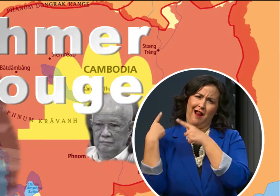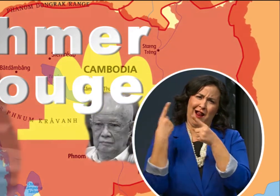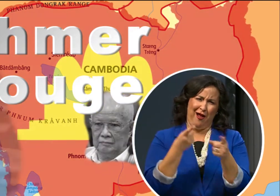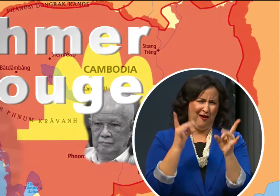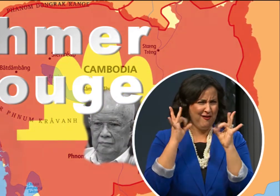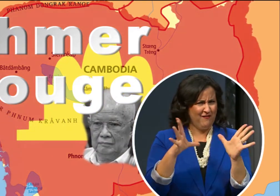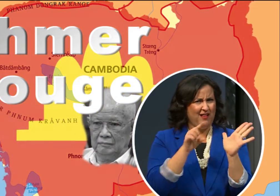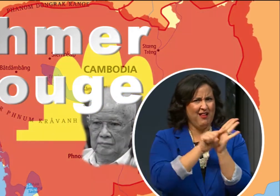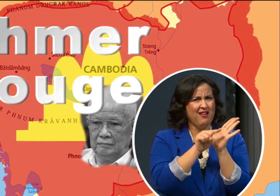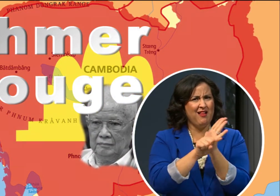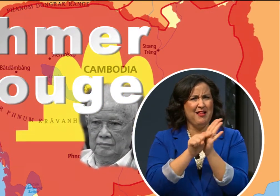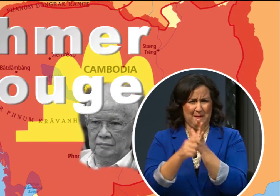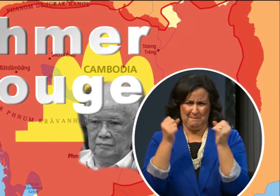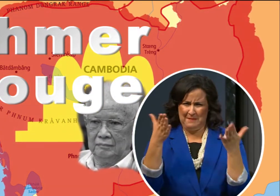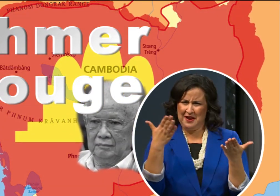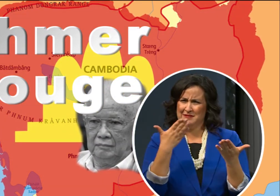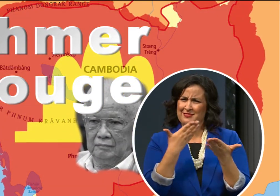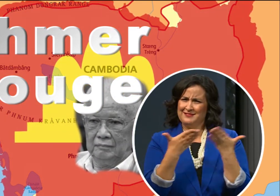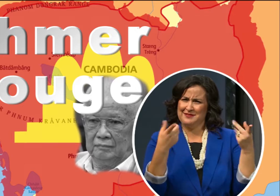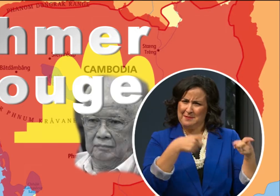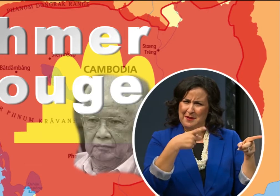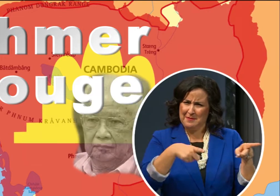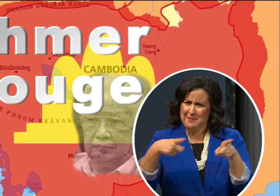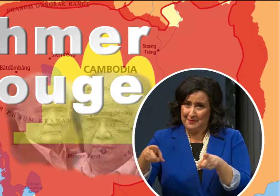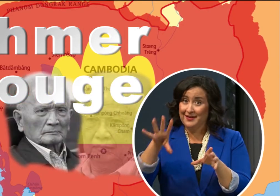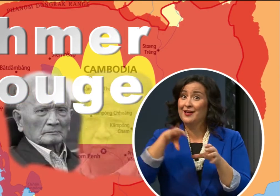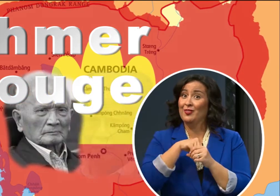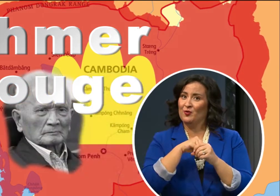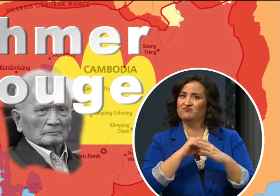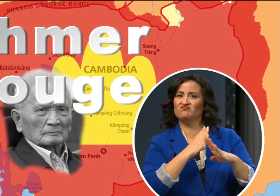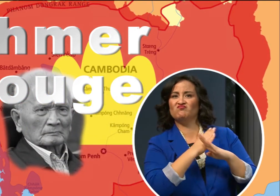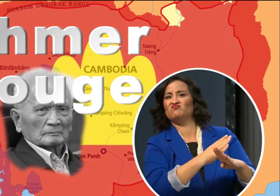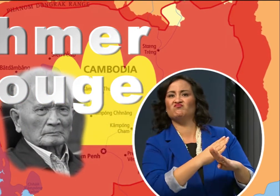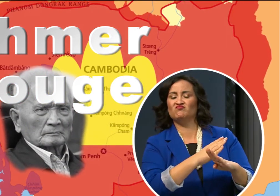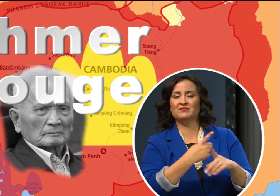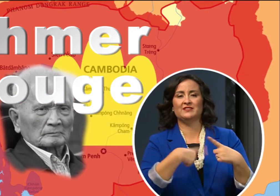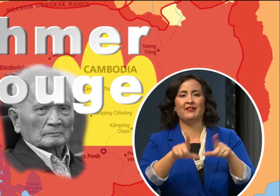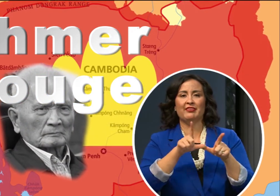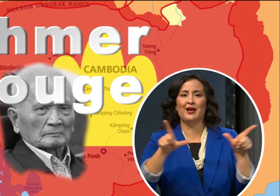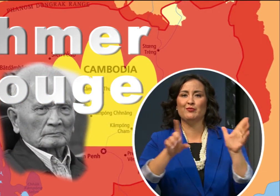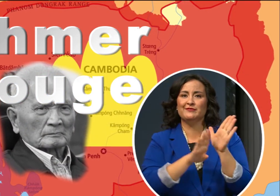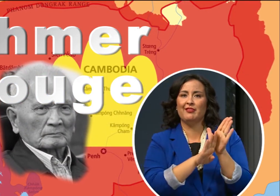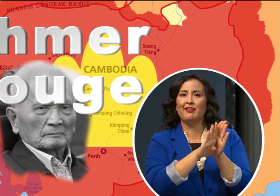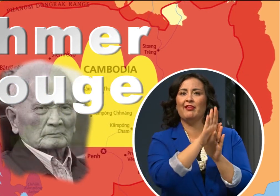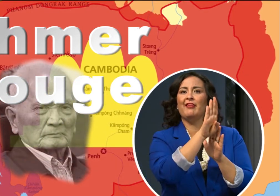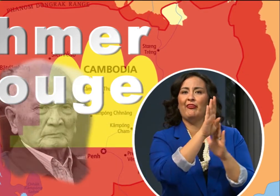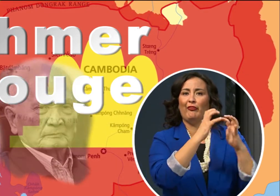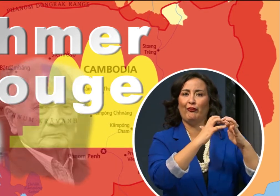genocide. Among other things, this stopped a national sign language from forming.